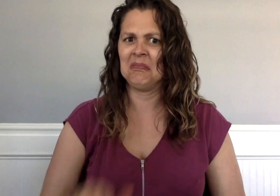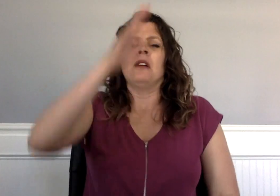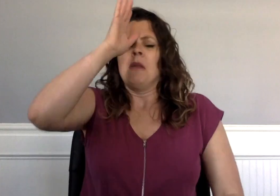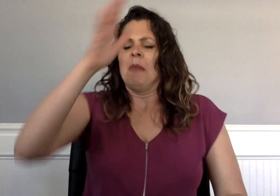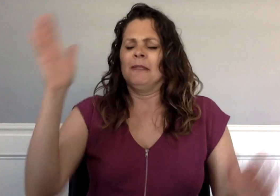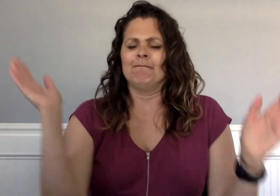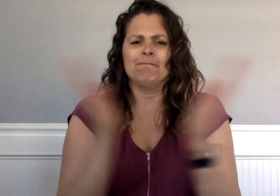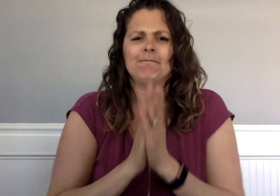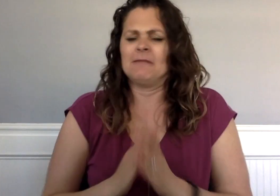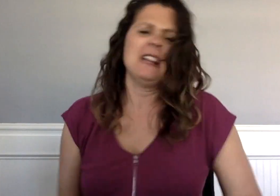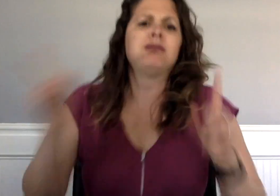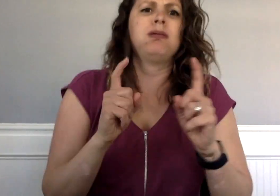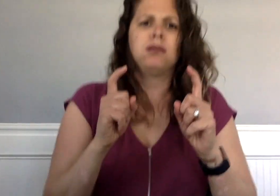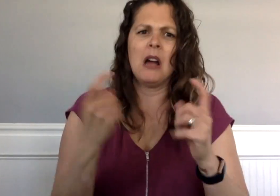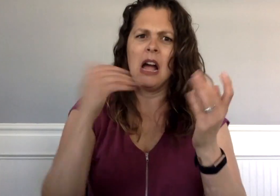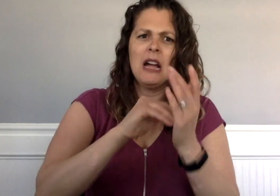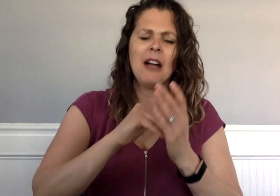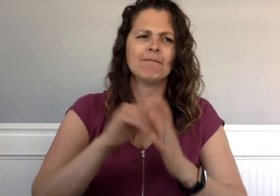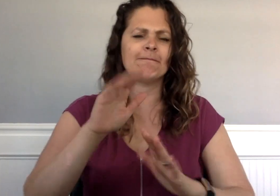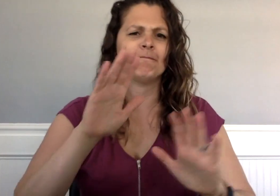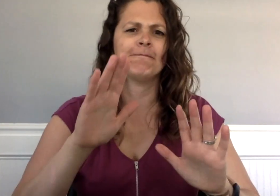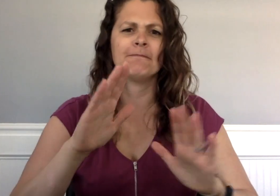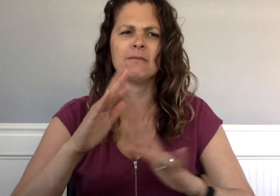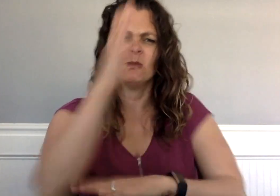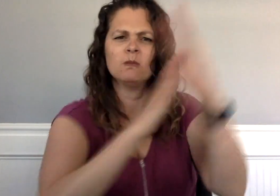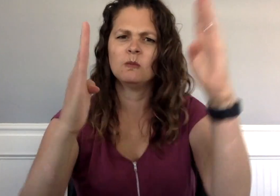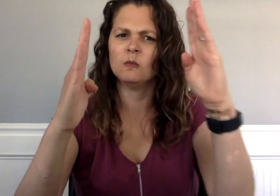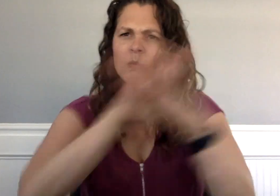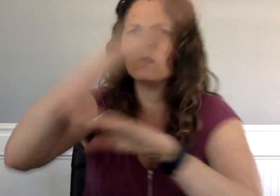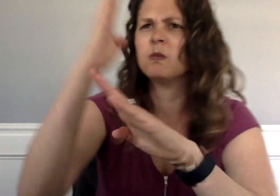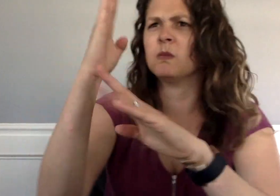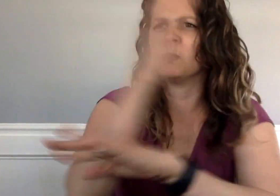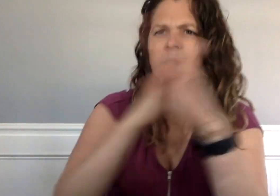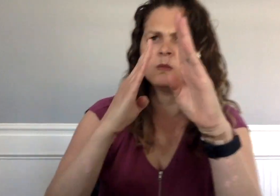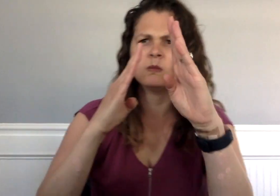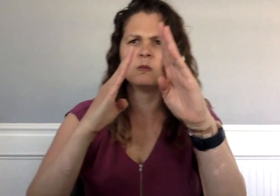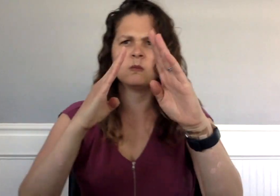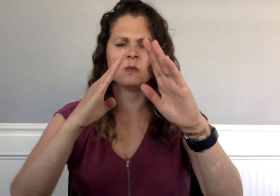Grandpa Tickler shrugged off the help. He went back, ruthlessly slicing the air.